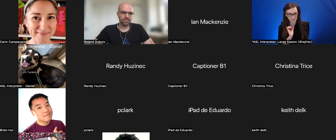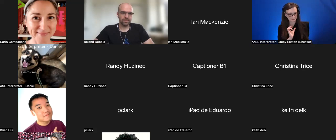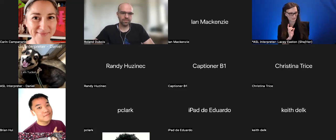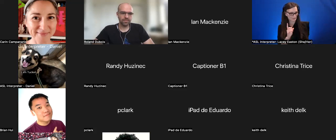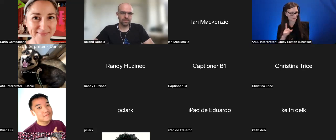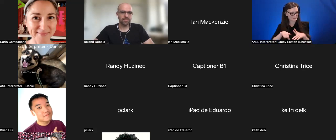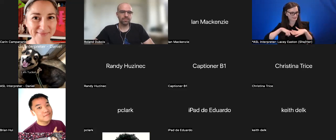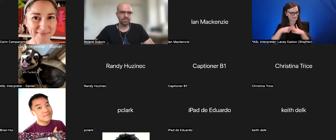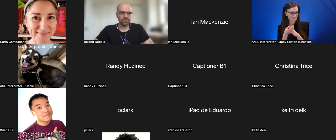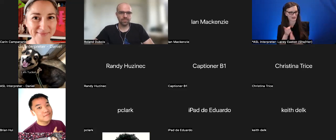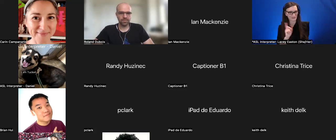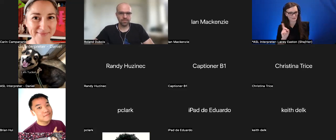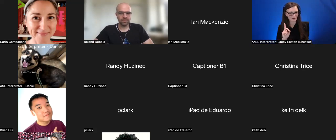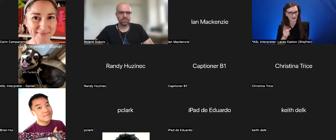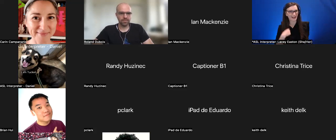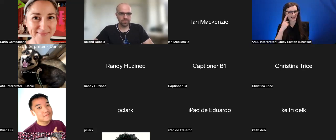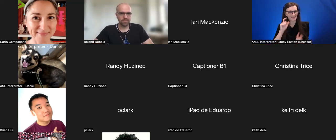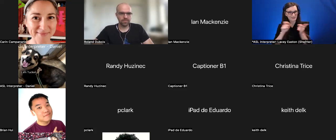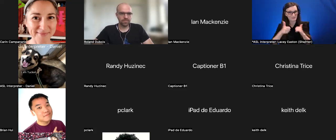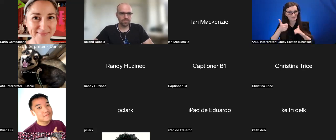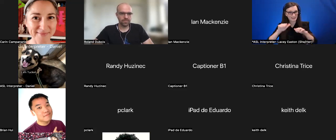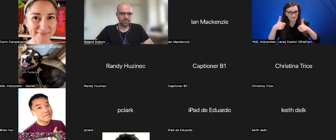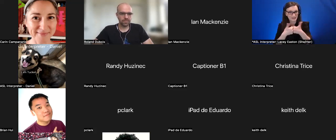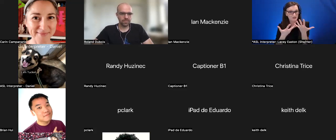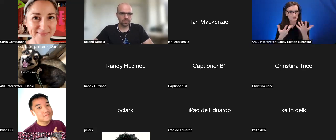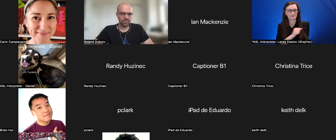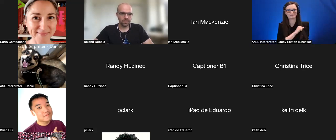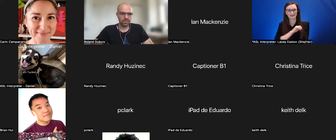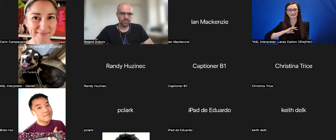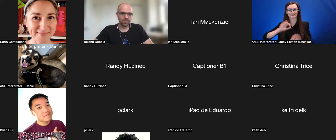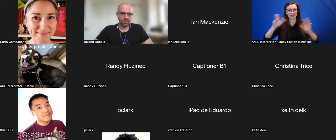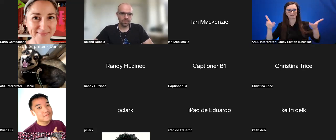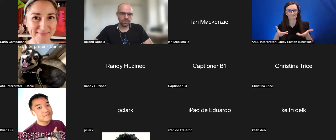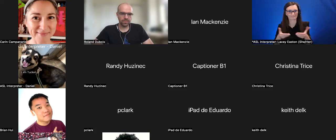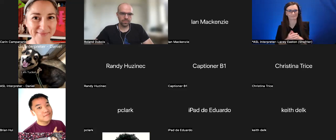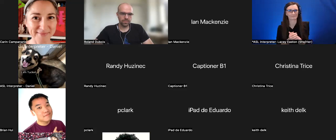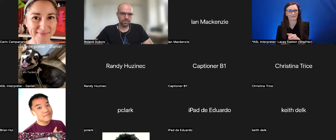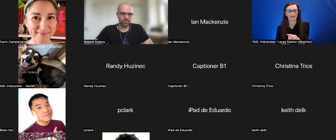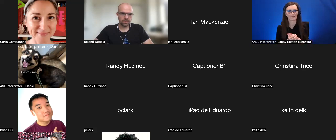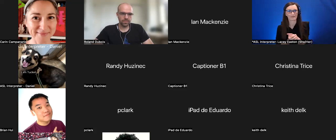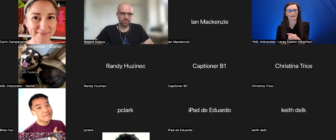Staffing I think is the biggest one. Especially when you are a volunteer-based